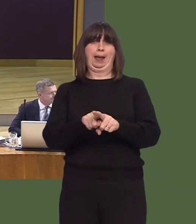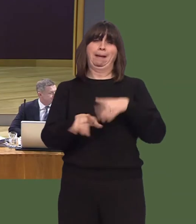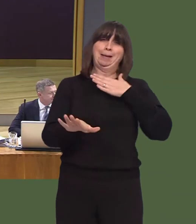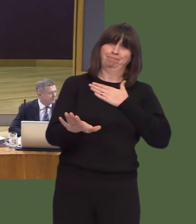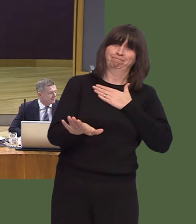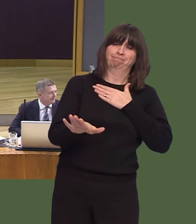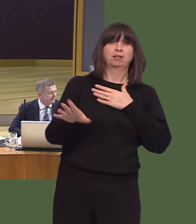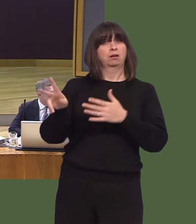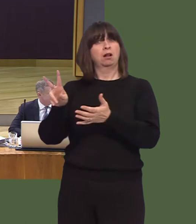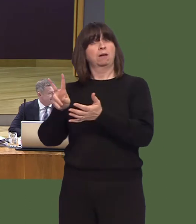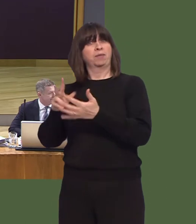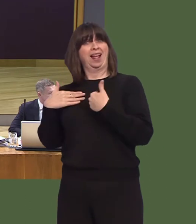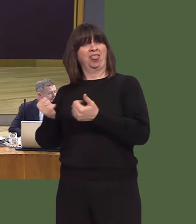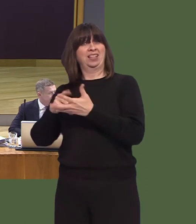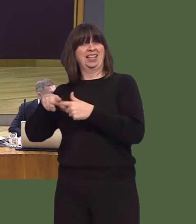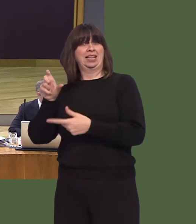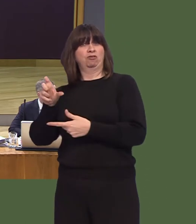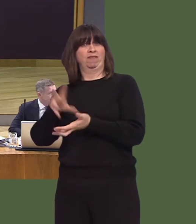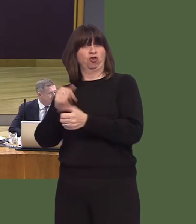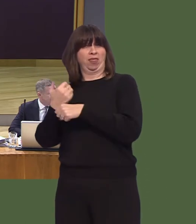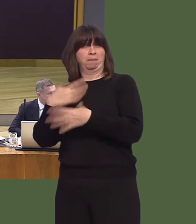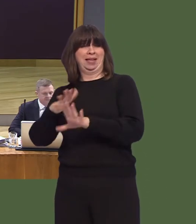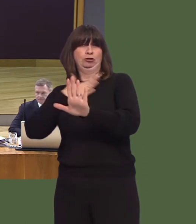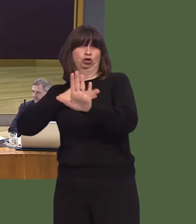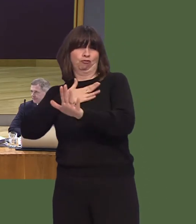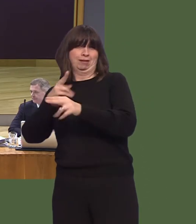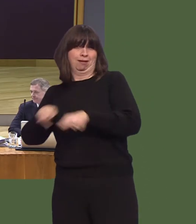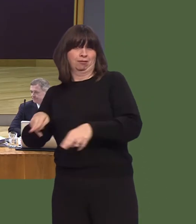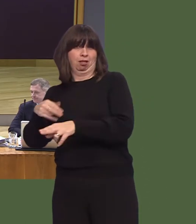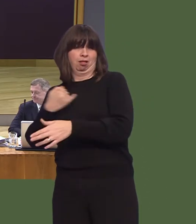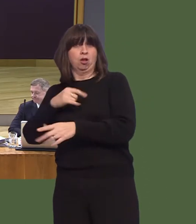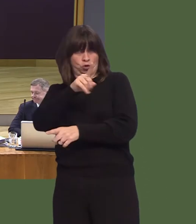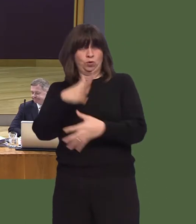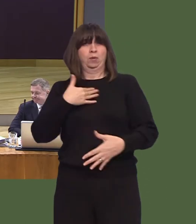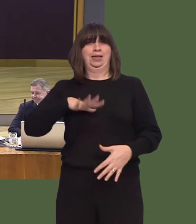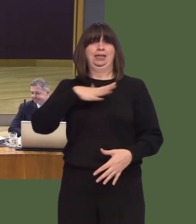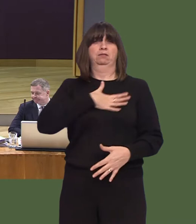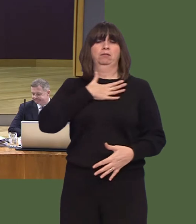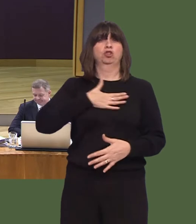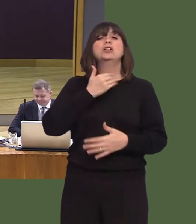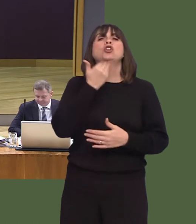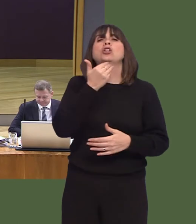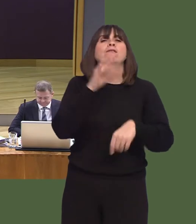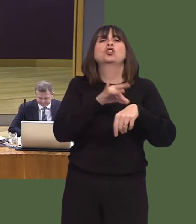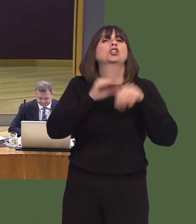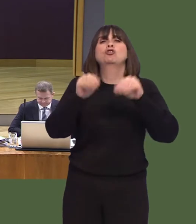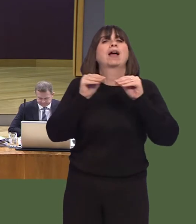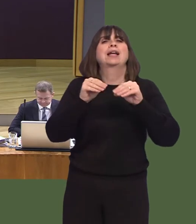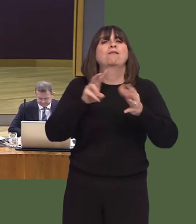Given that apology from the health Secretary, will you now accept responsibility for failing to train enough doctors for the Welsh NHS?